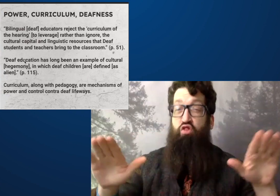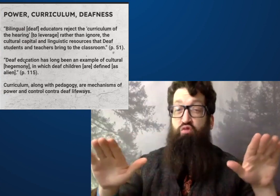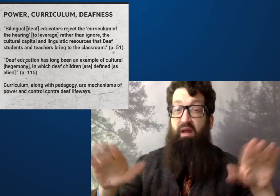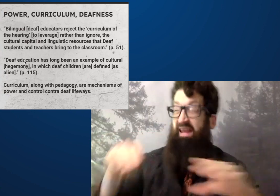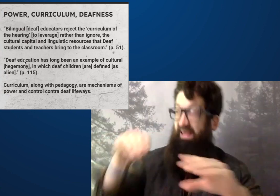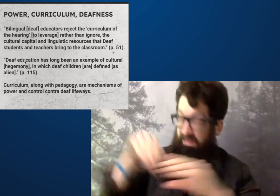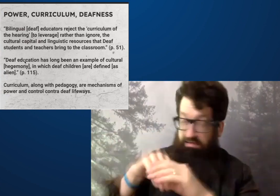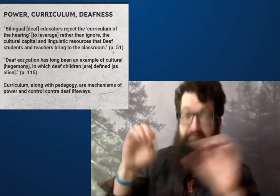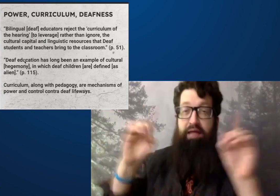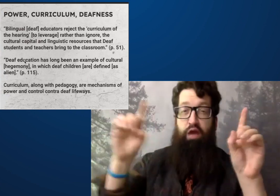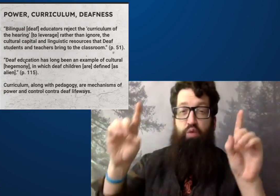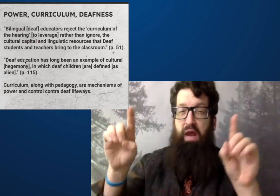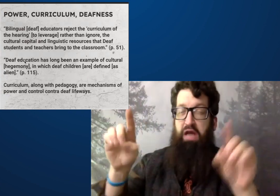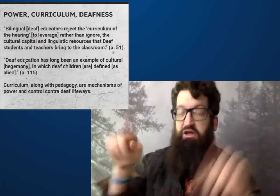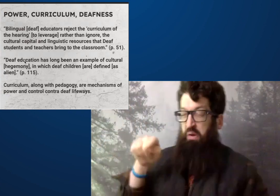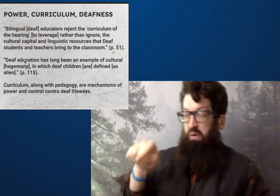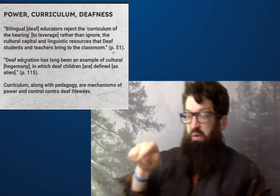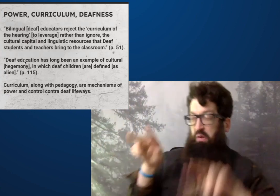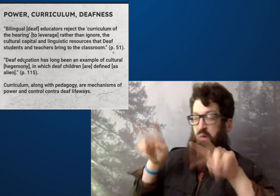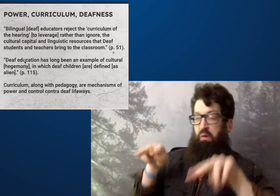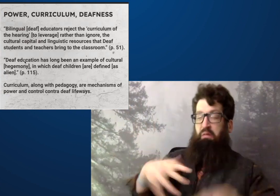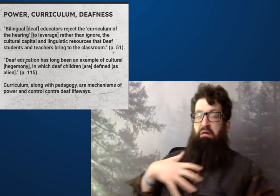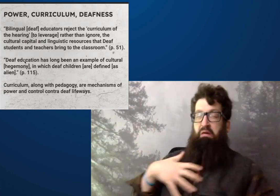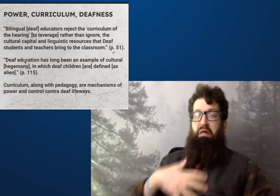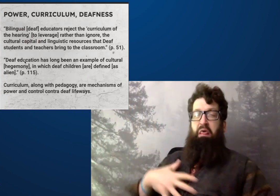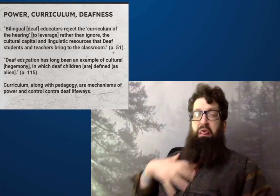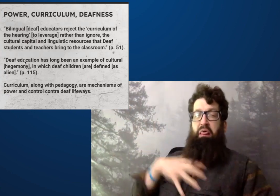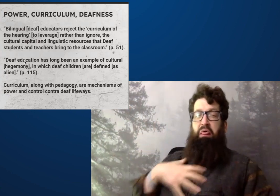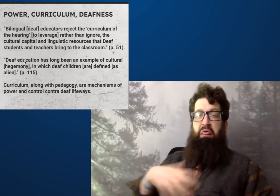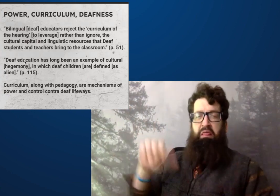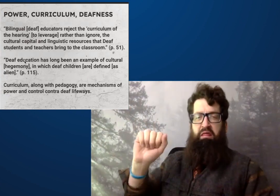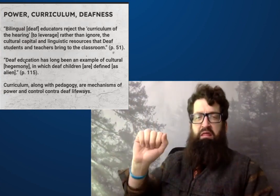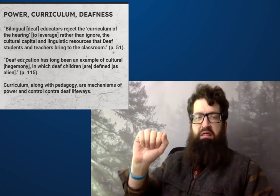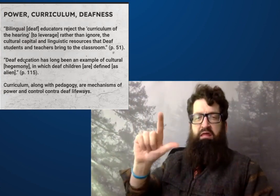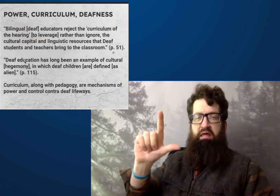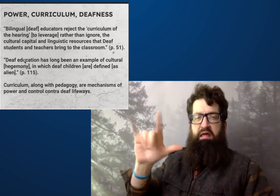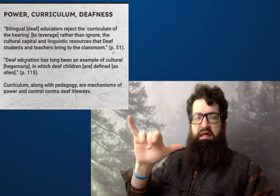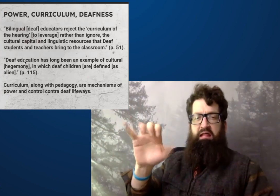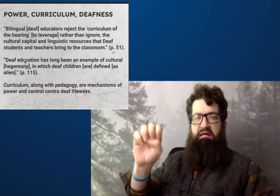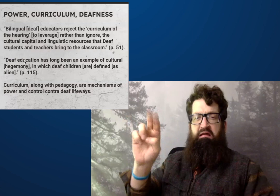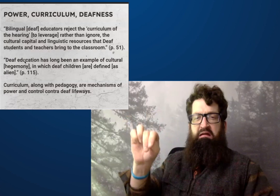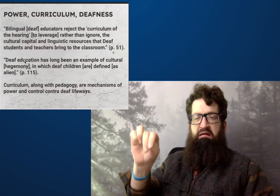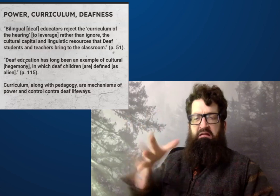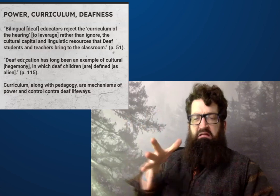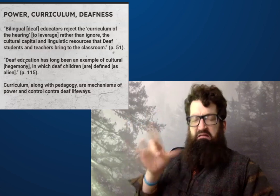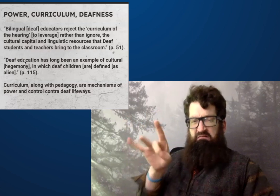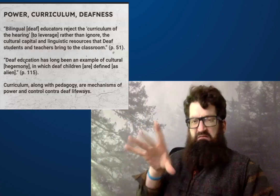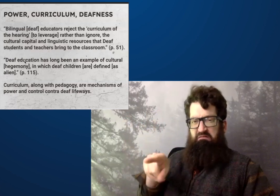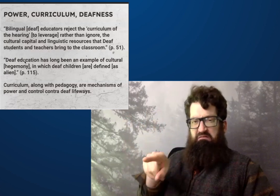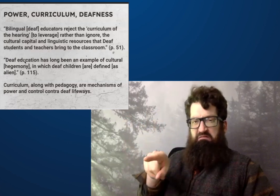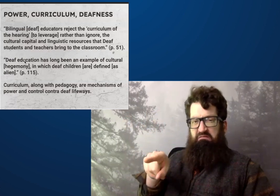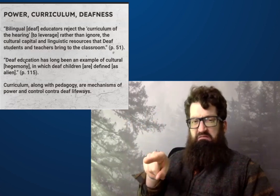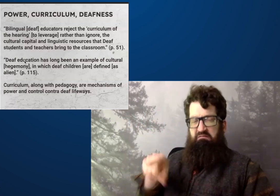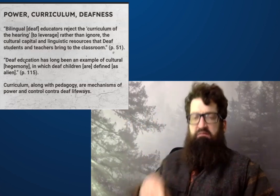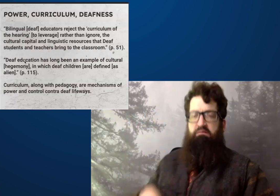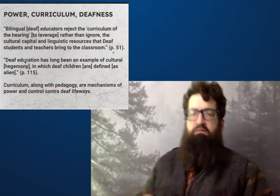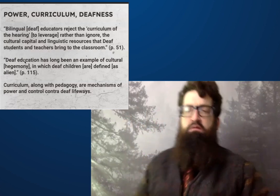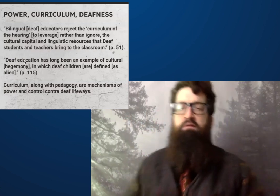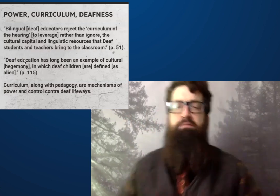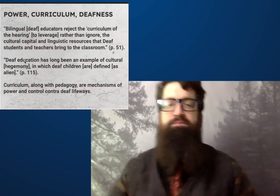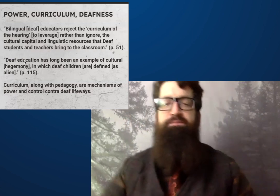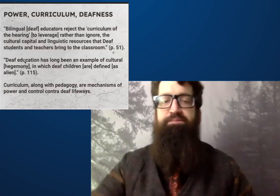This is where deaf children are defined in education as aliens or as aliens.